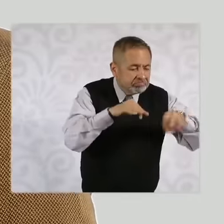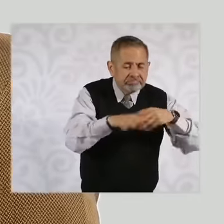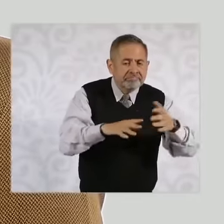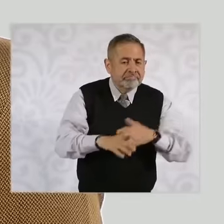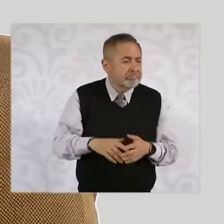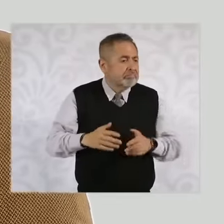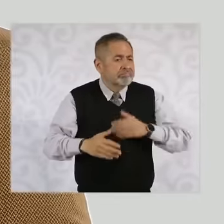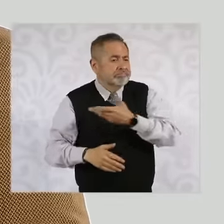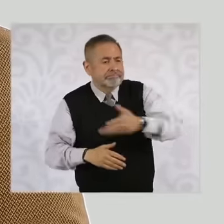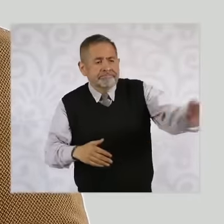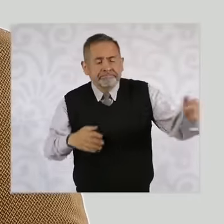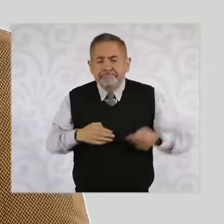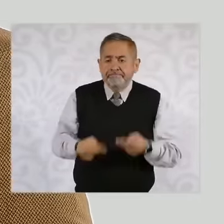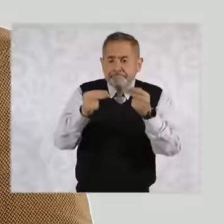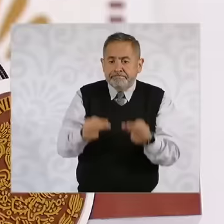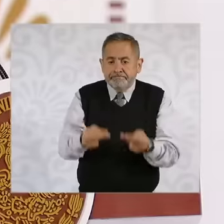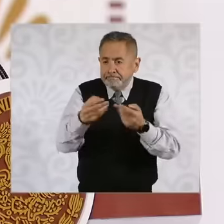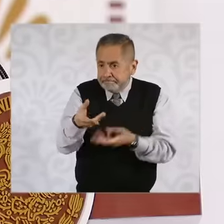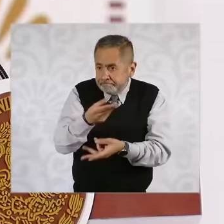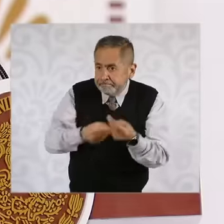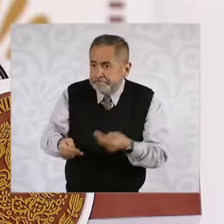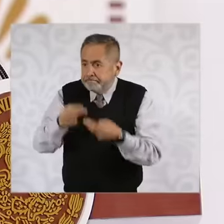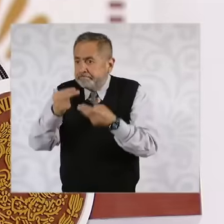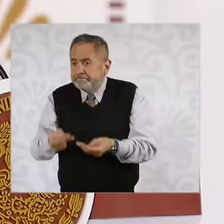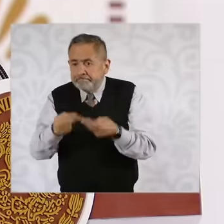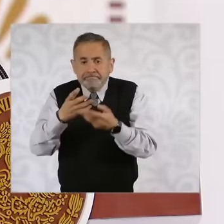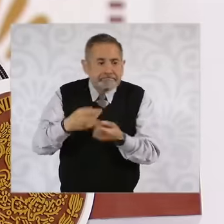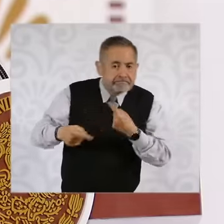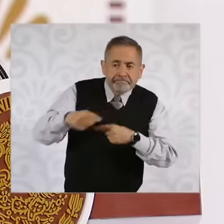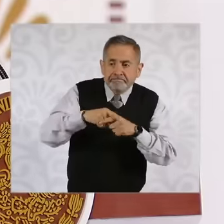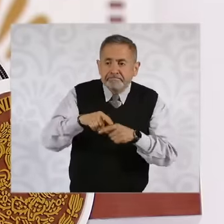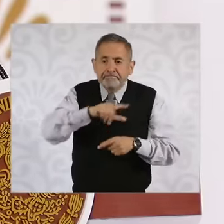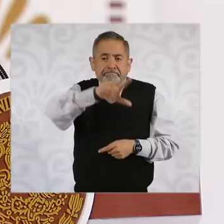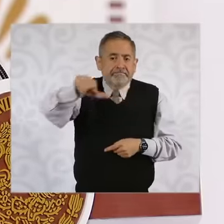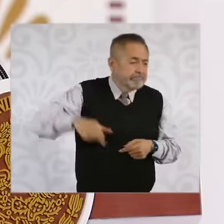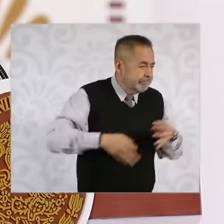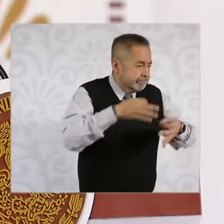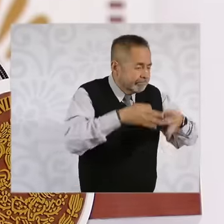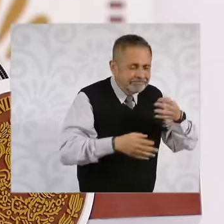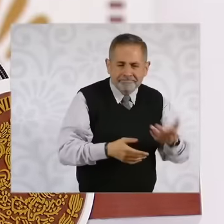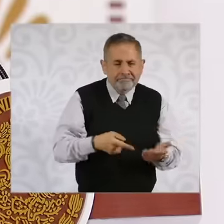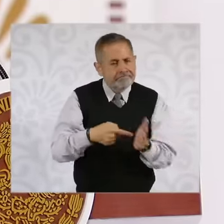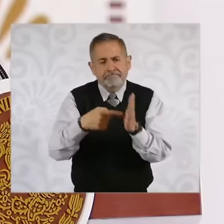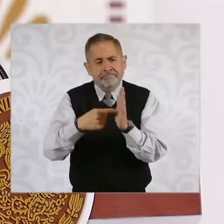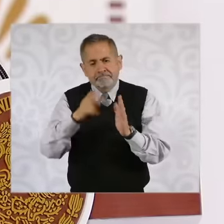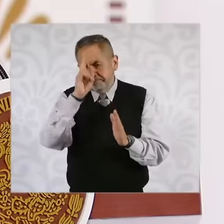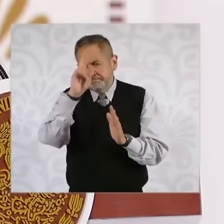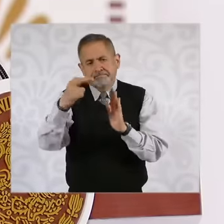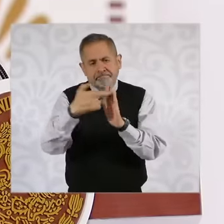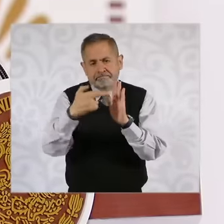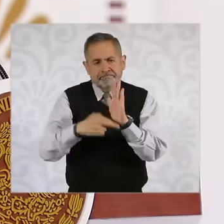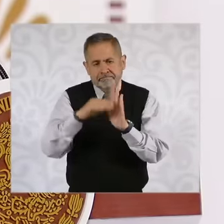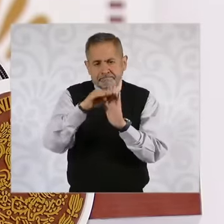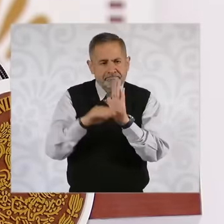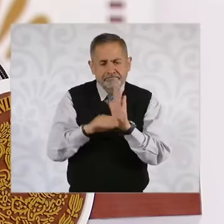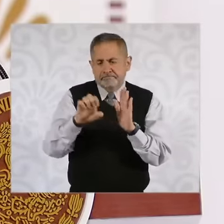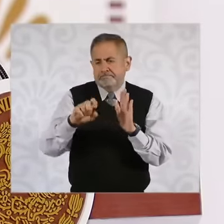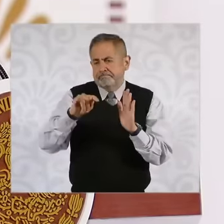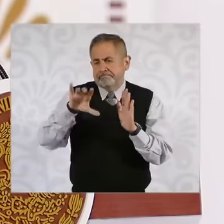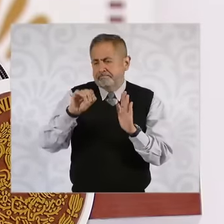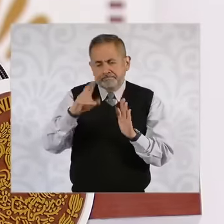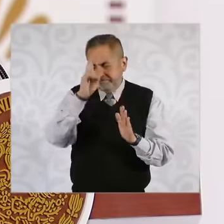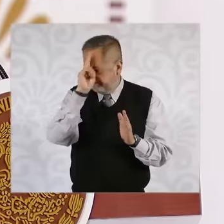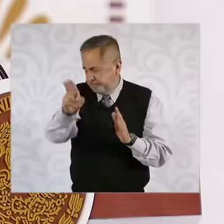unrelated to the jurisdictional function, an act prohibited in the ethical codes of any despite